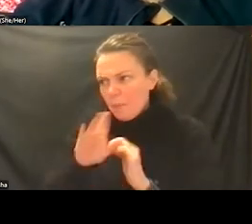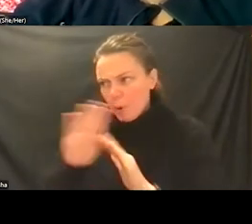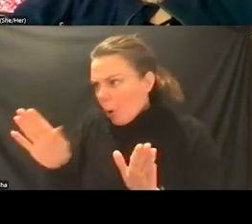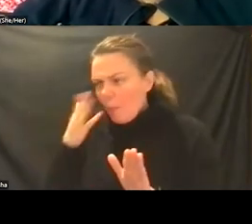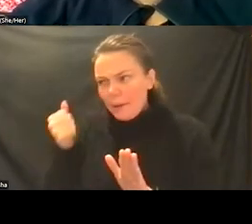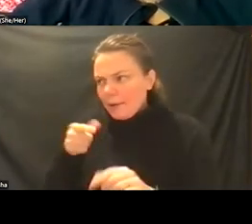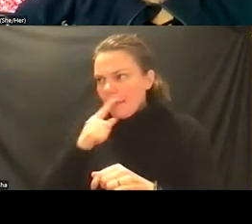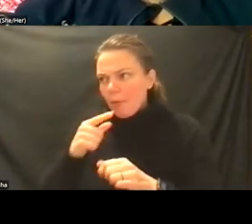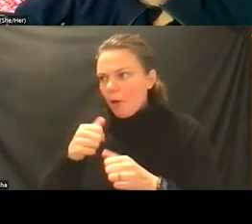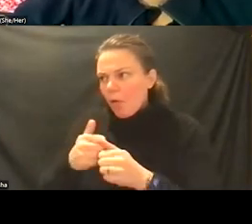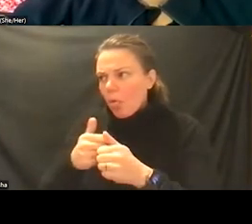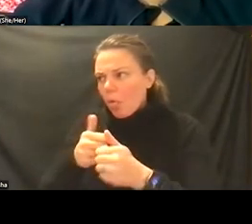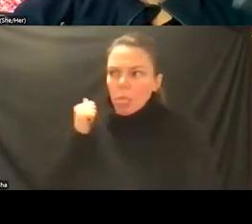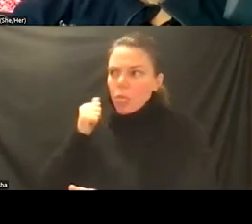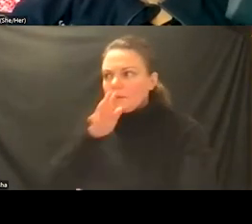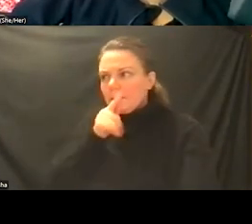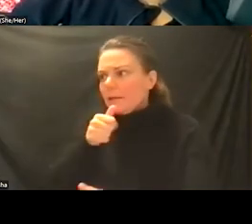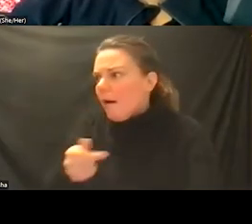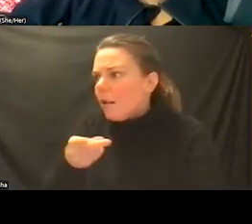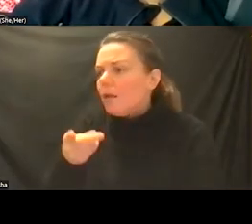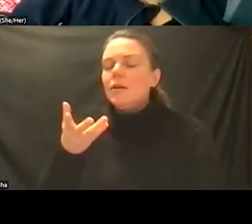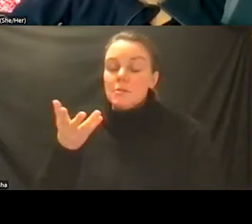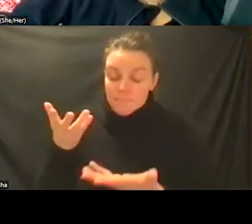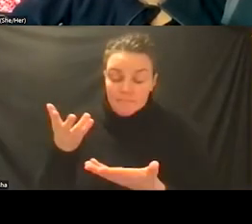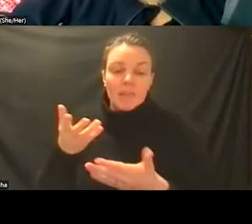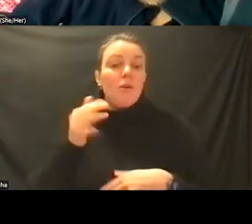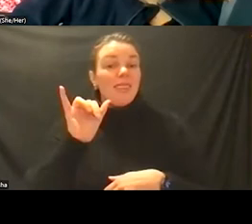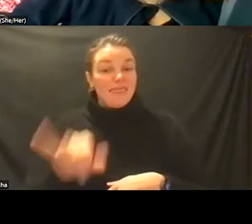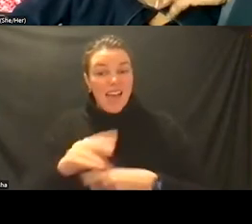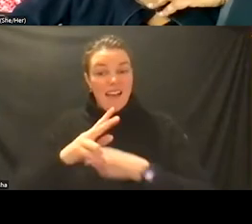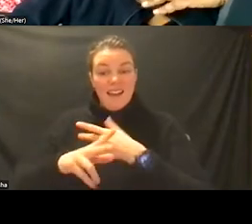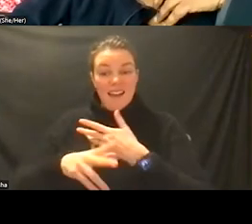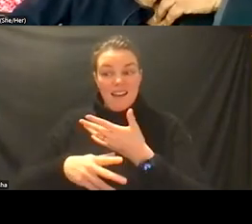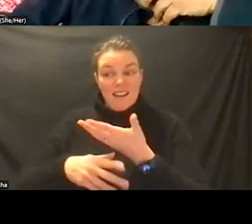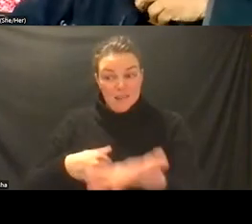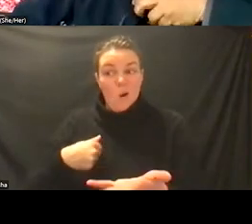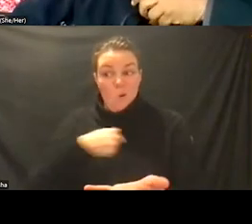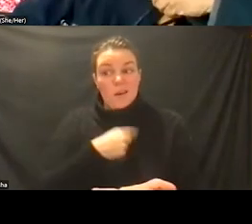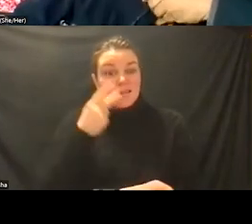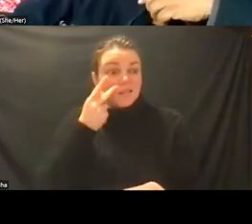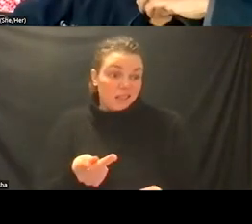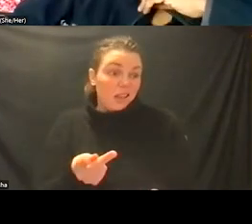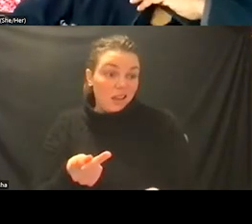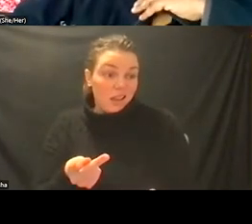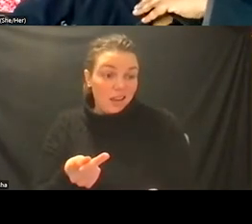support them to use spoken language those are things that we as the intake or assessment person